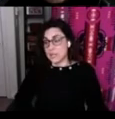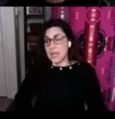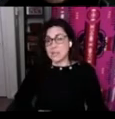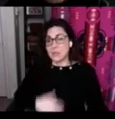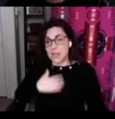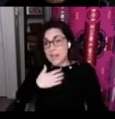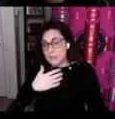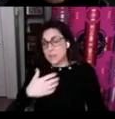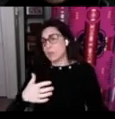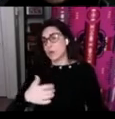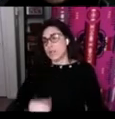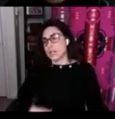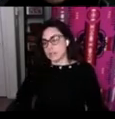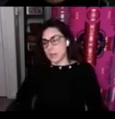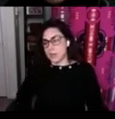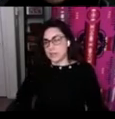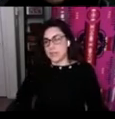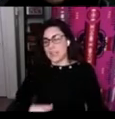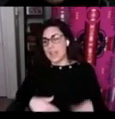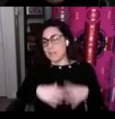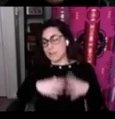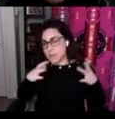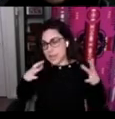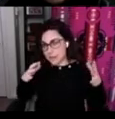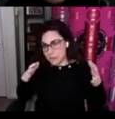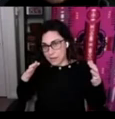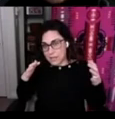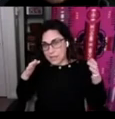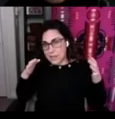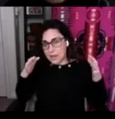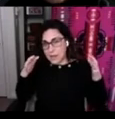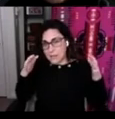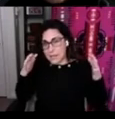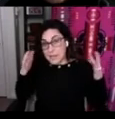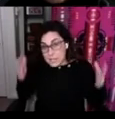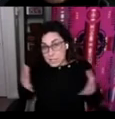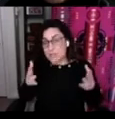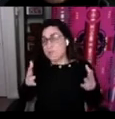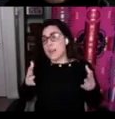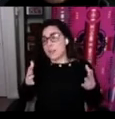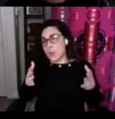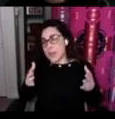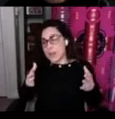and so that's what their project is about is that they have an initiative underway